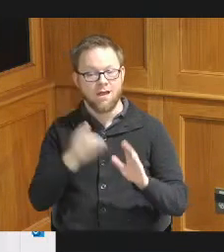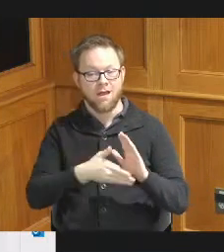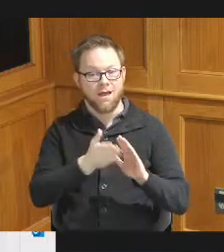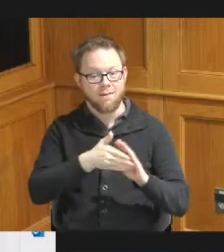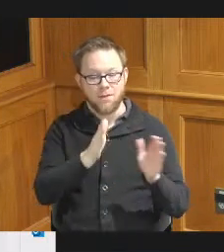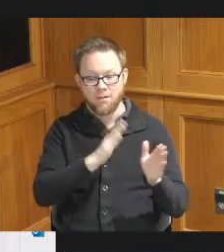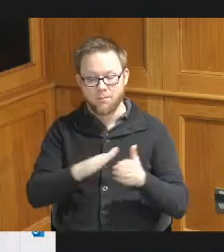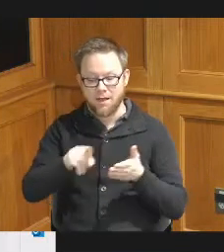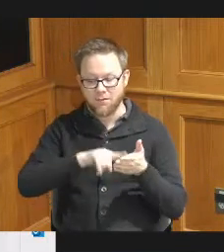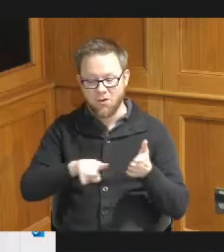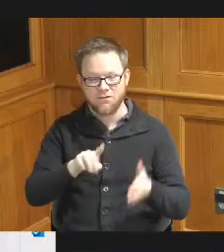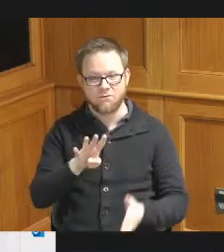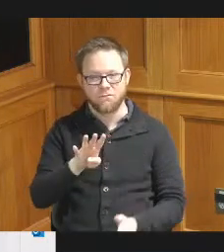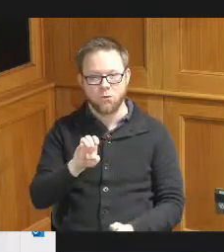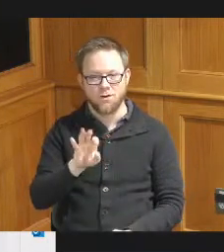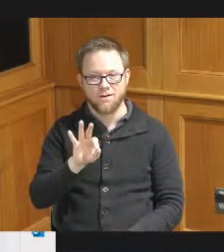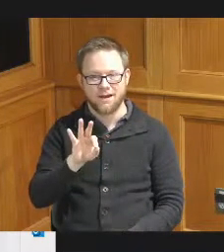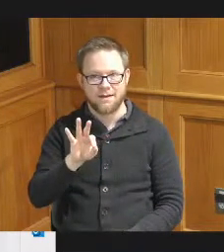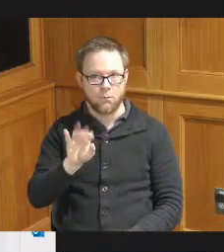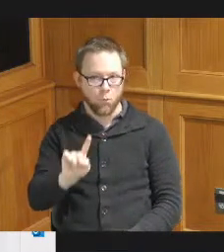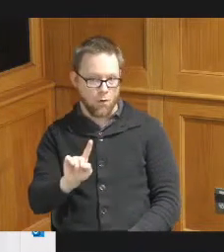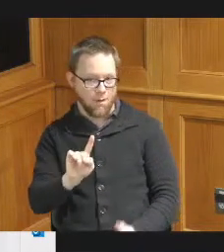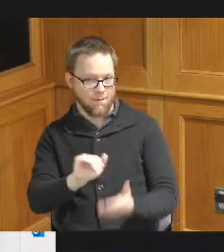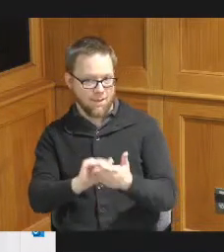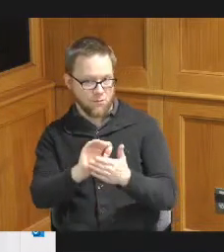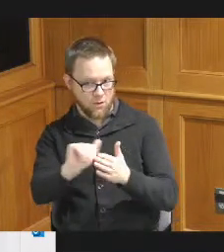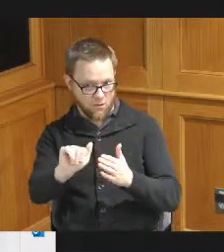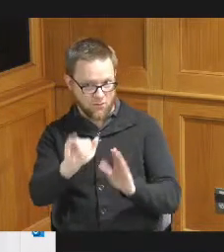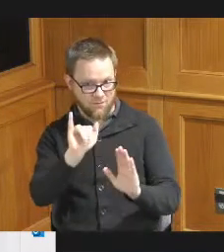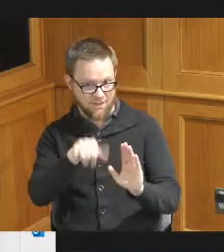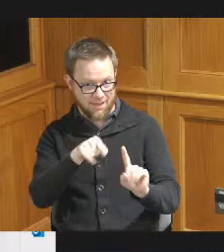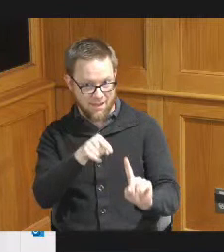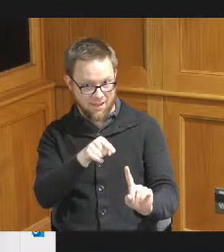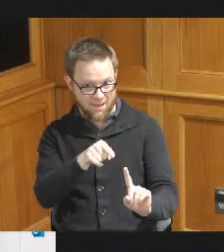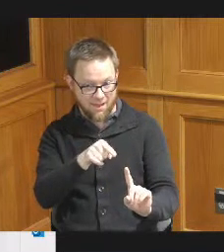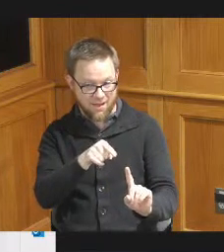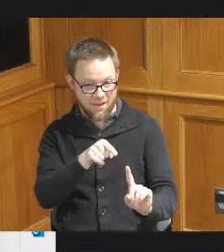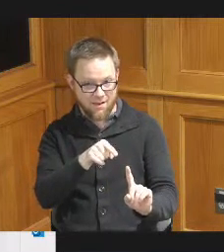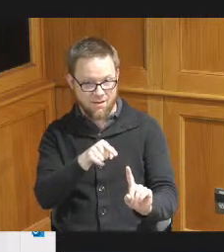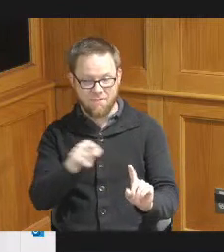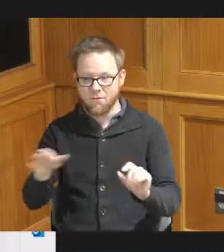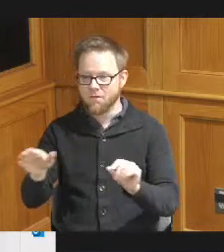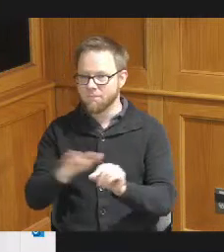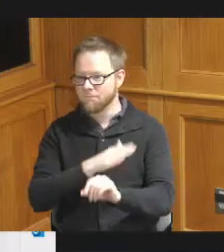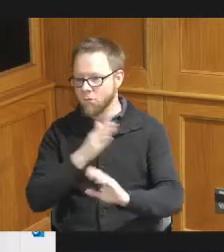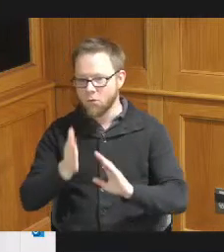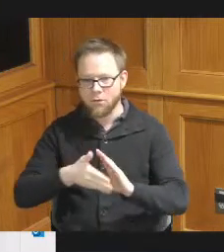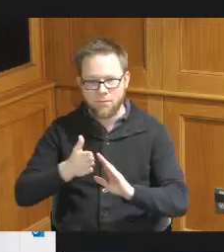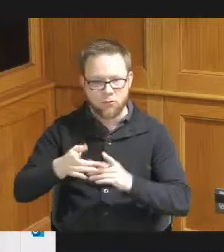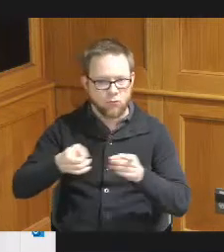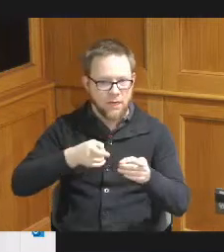that 495 491,000 would be for the the full Administration and these funds must be used